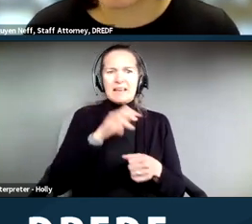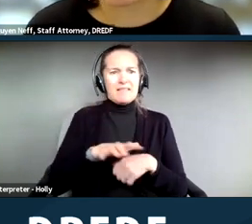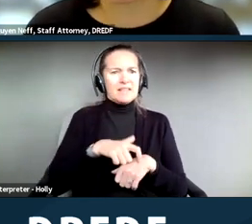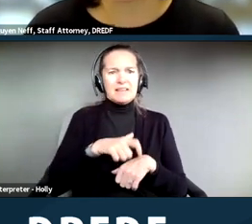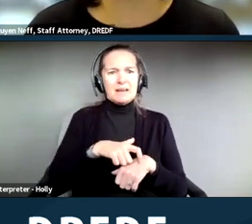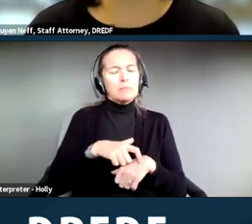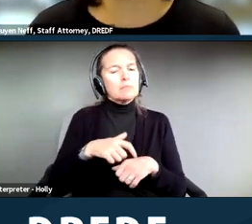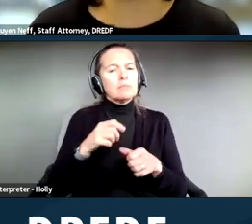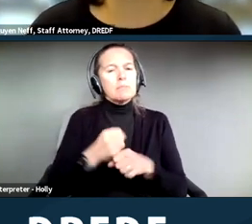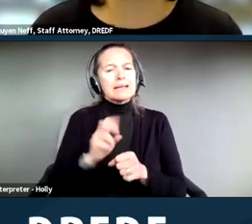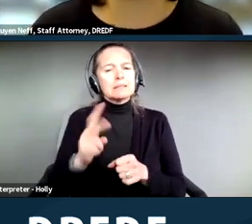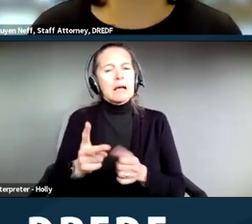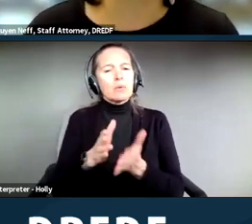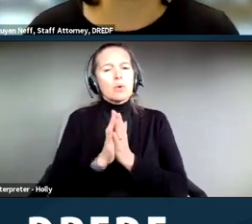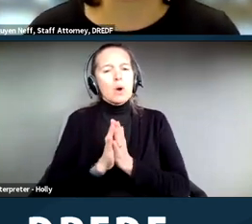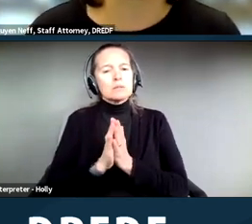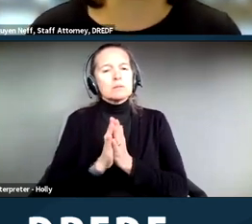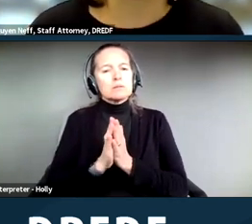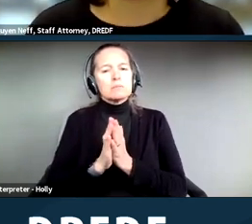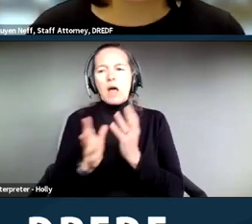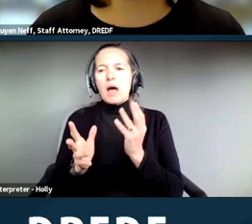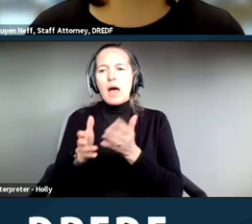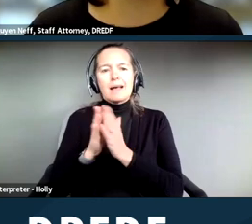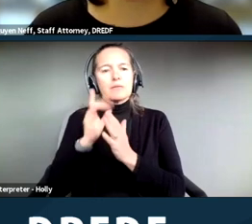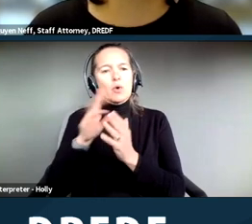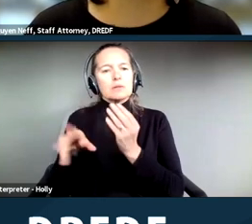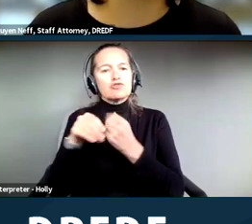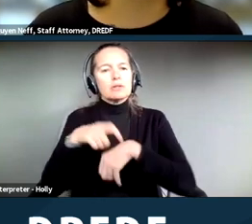accommodation request for additional time. Obviously it would be better to, you know,